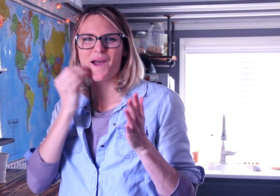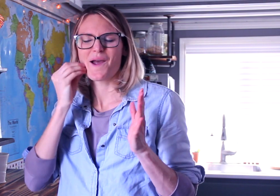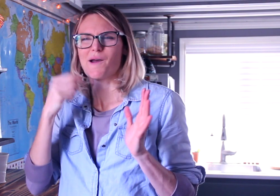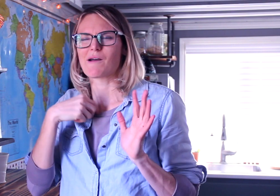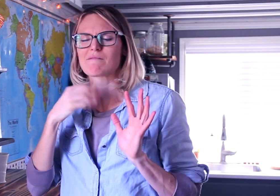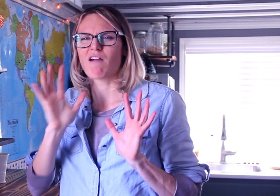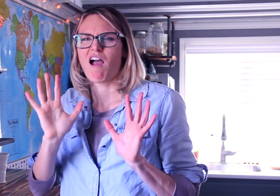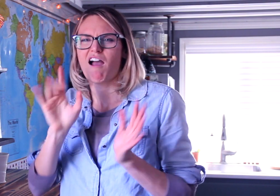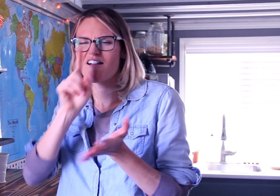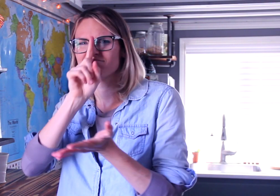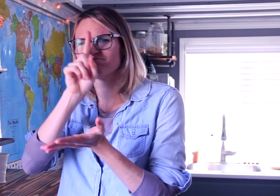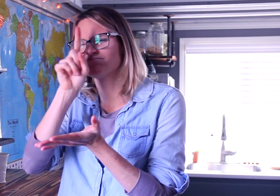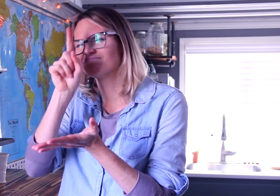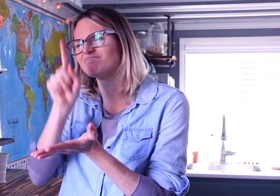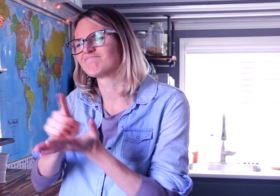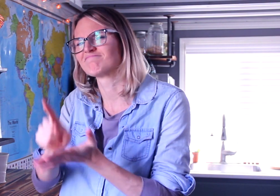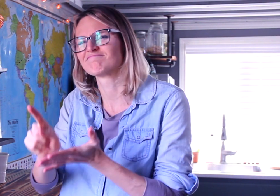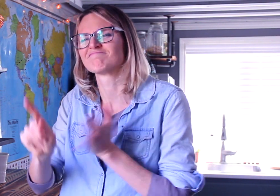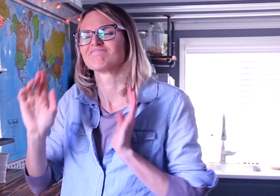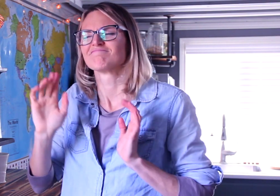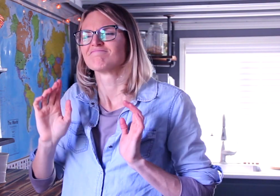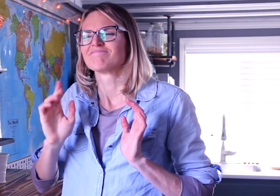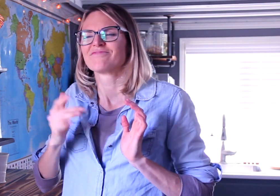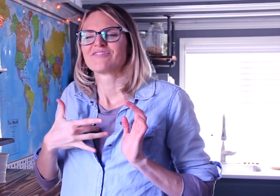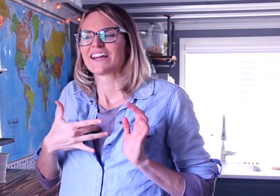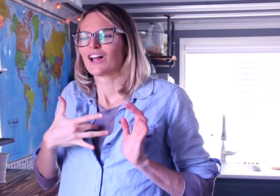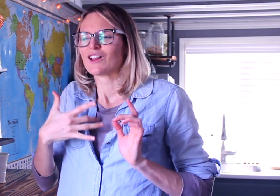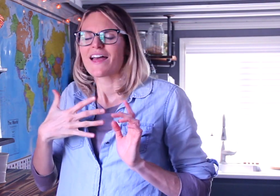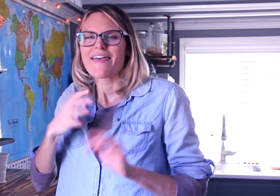I immediately fell in love.